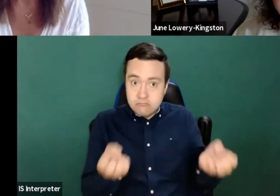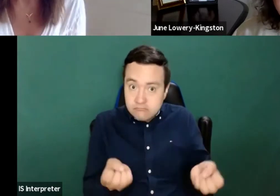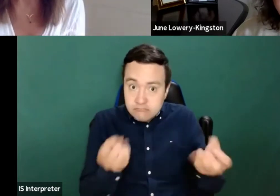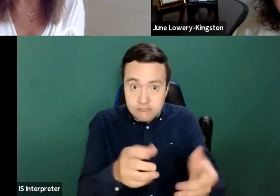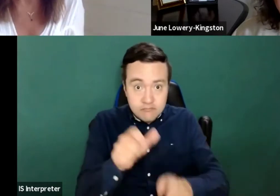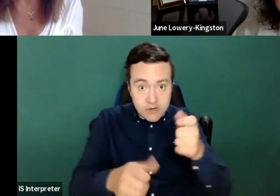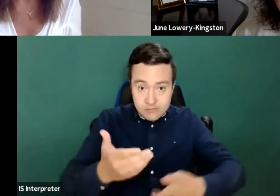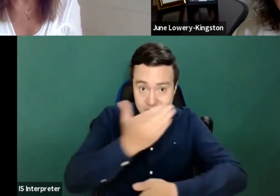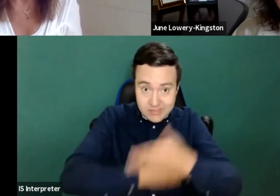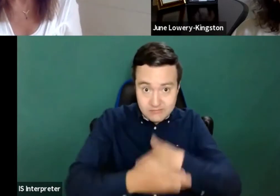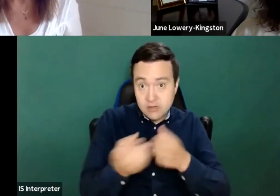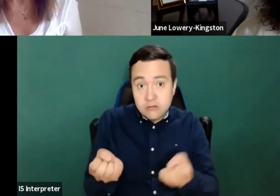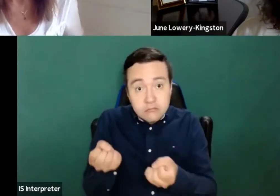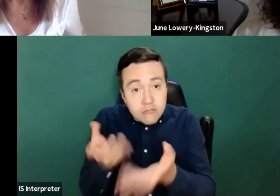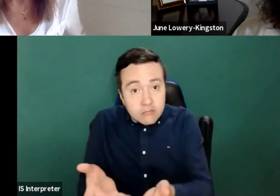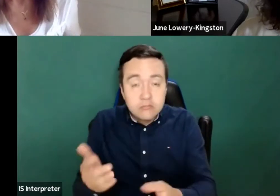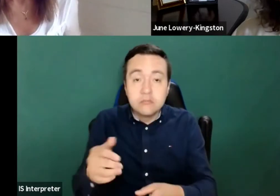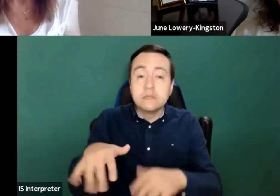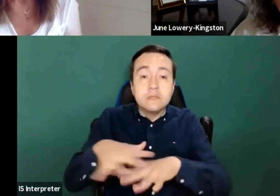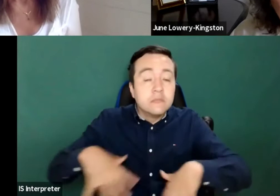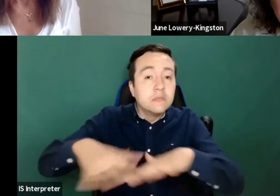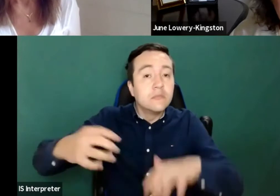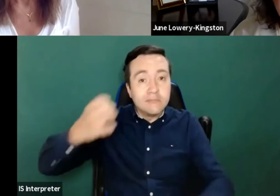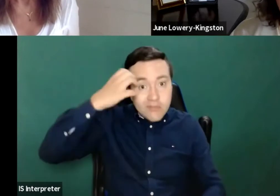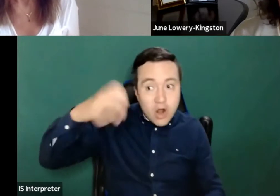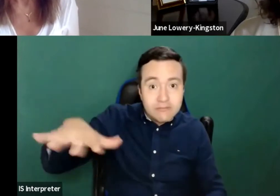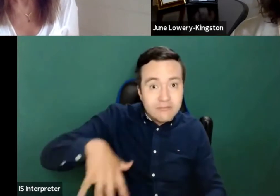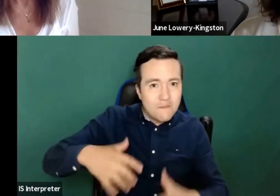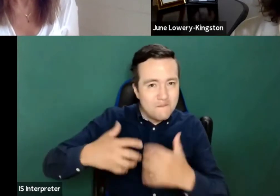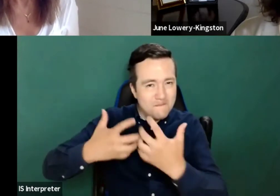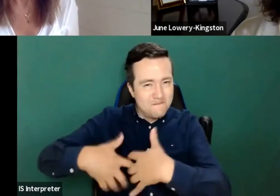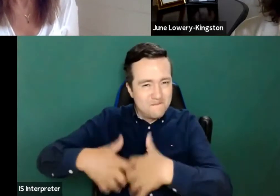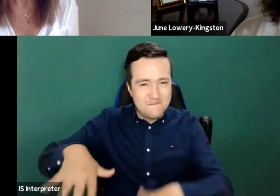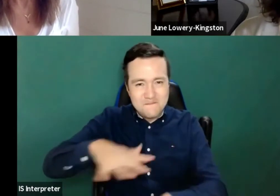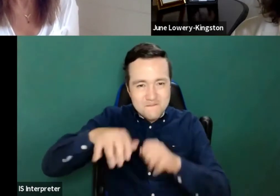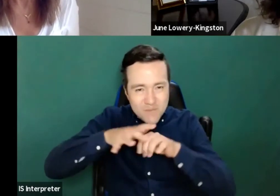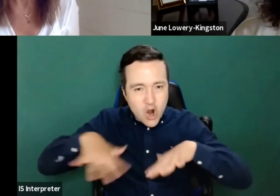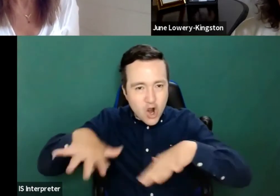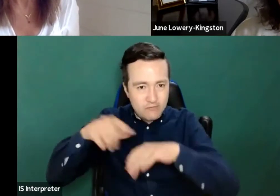services and information across Europe, that only comes from getting feedback from the user experience.